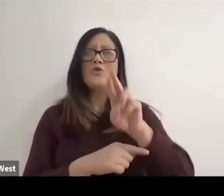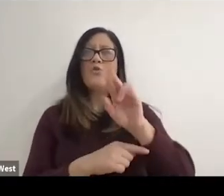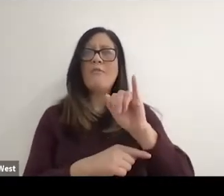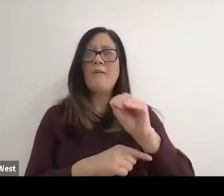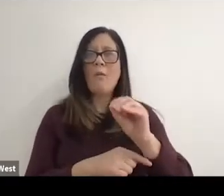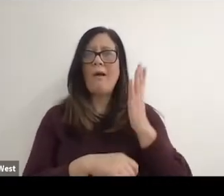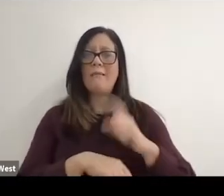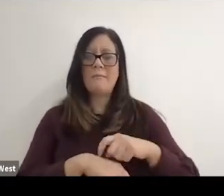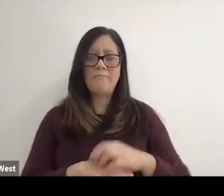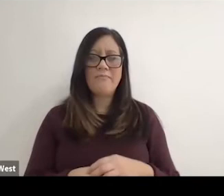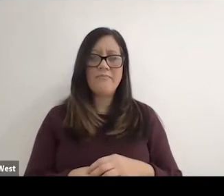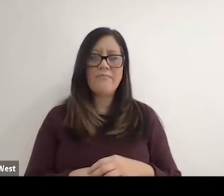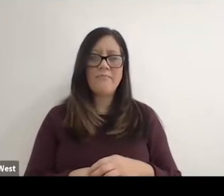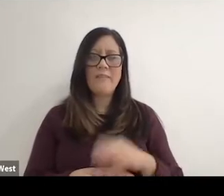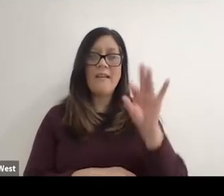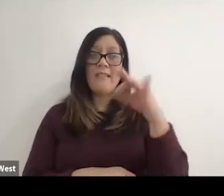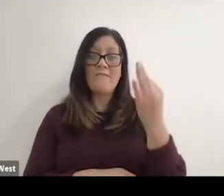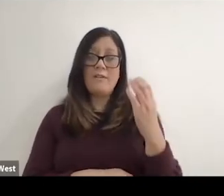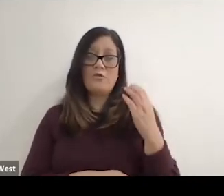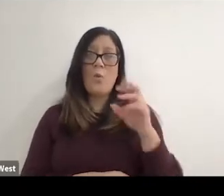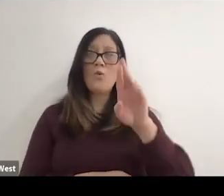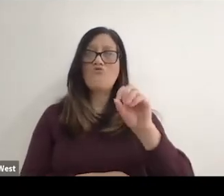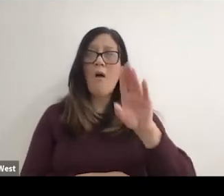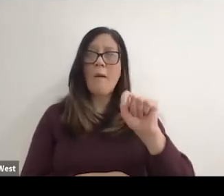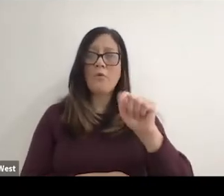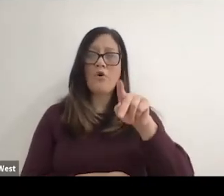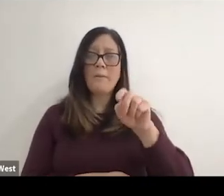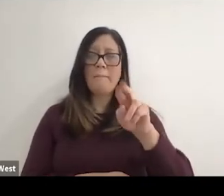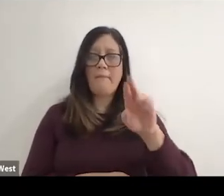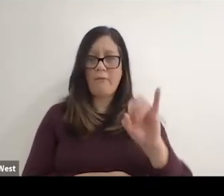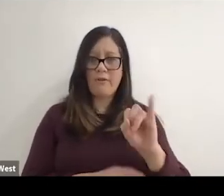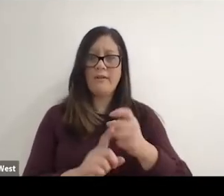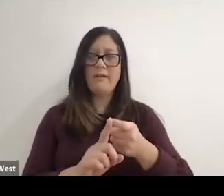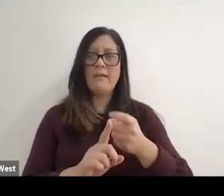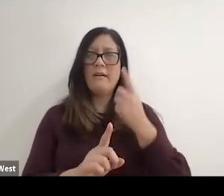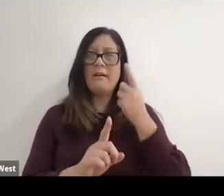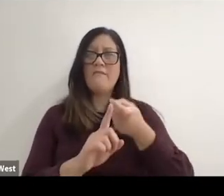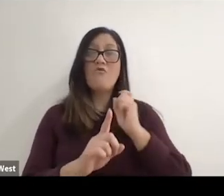And and the French coach Robert Perri for the men's wheelchair basketball team he was,